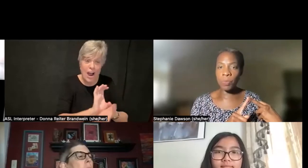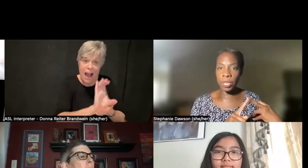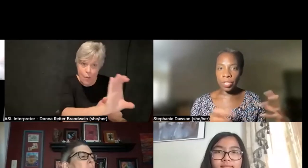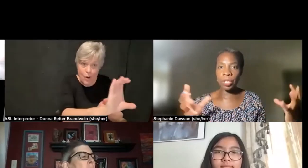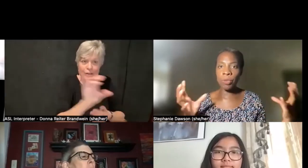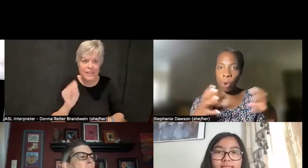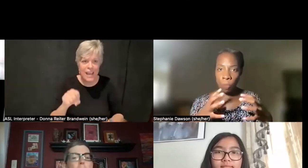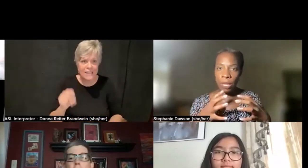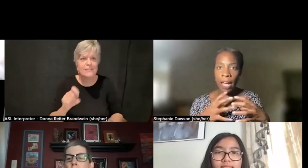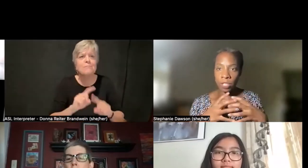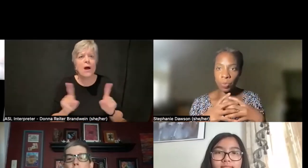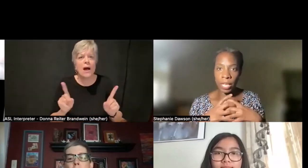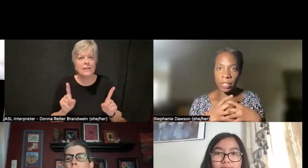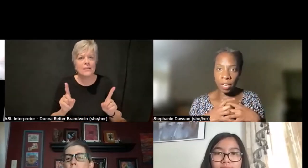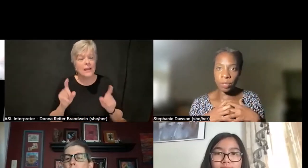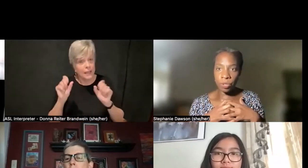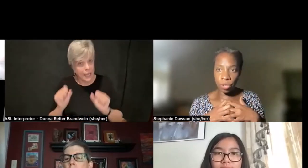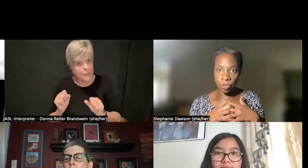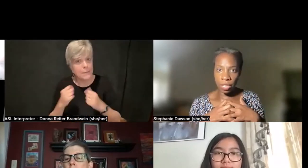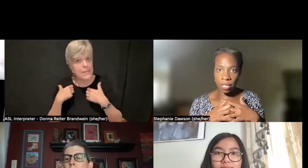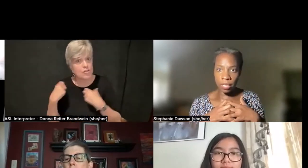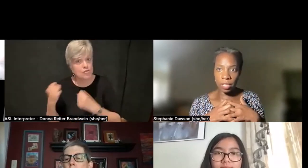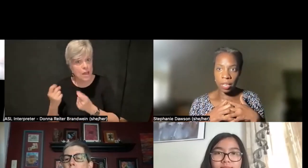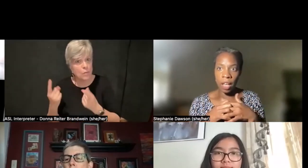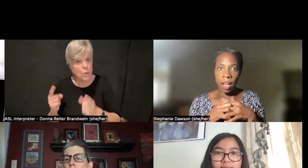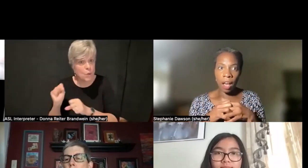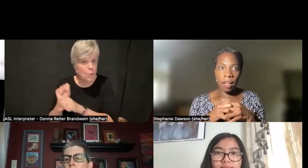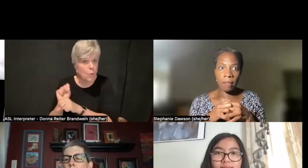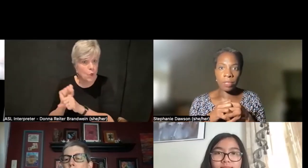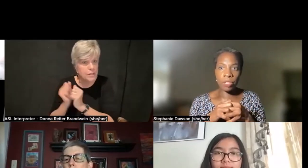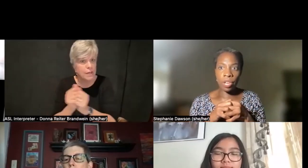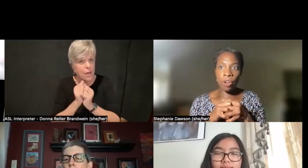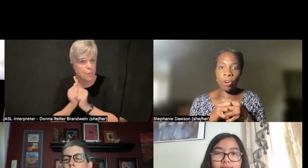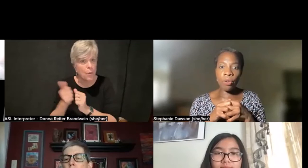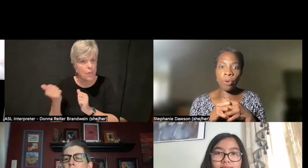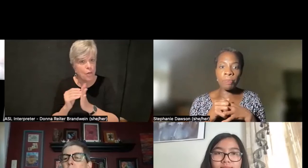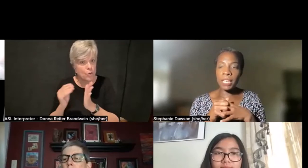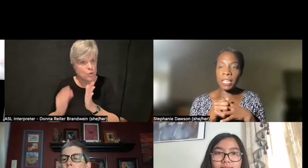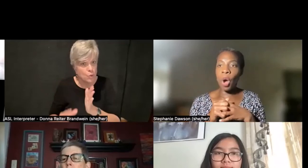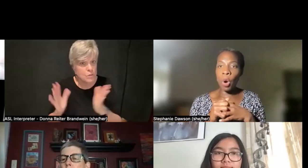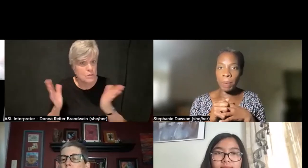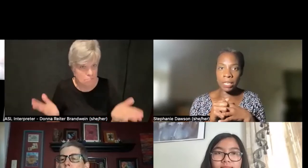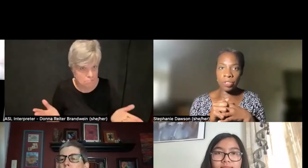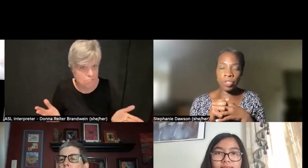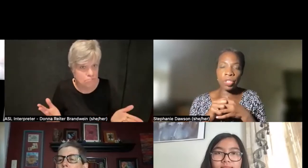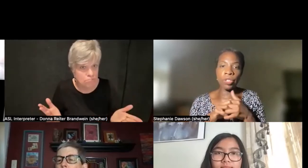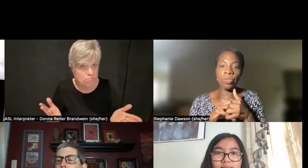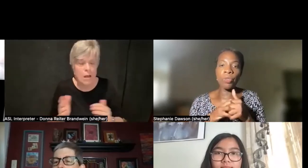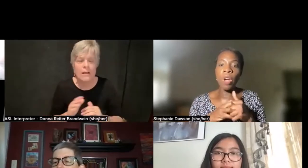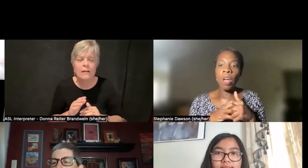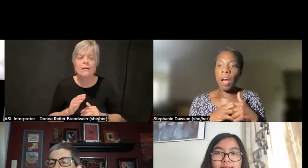when you mobilize with other students, so be open to talking